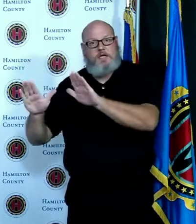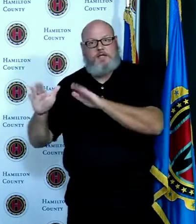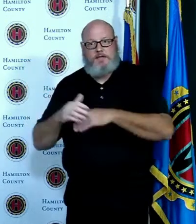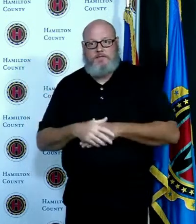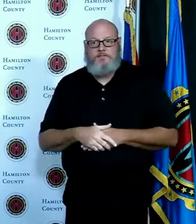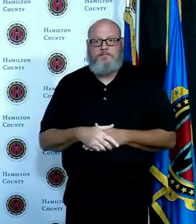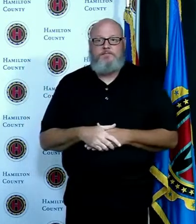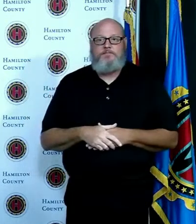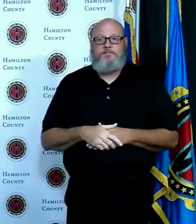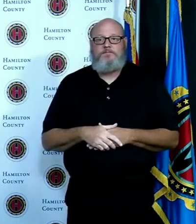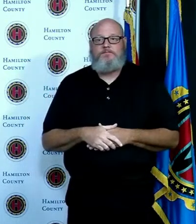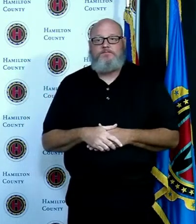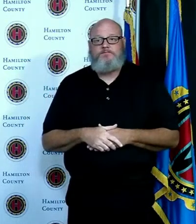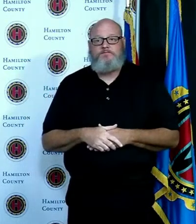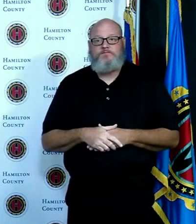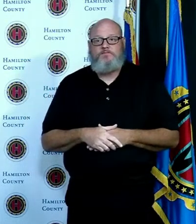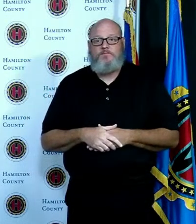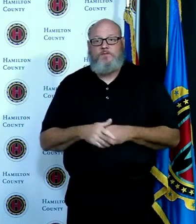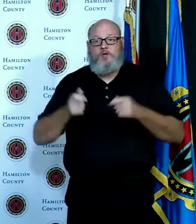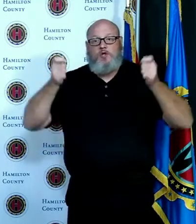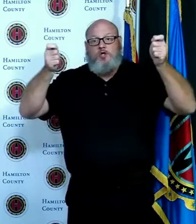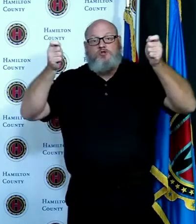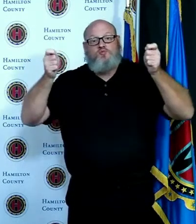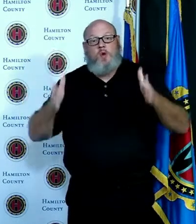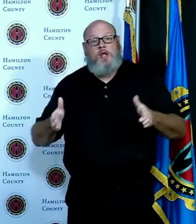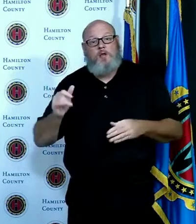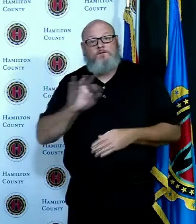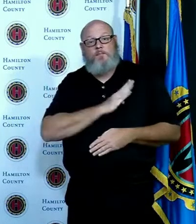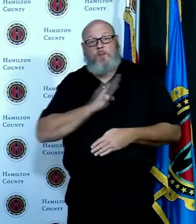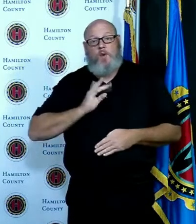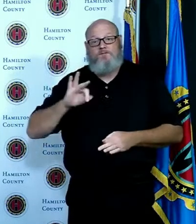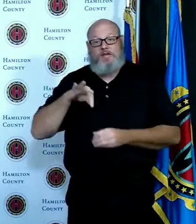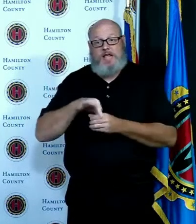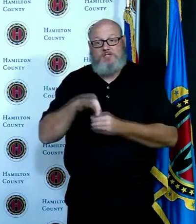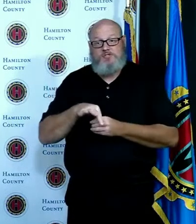County Board of Elections and Sally Krisel who is the Deputy Director of the Hamilton